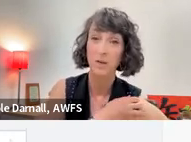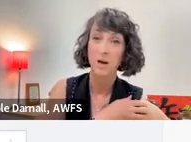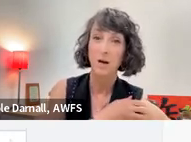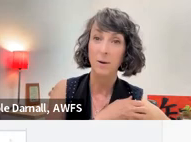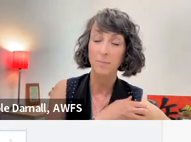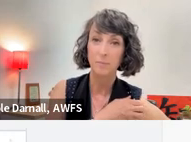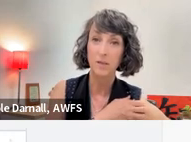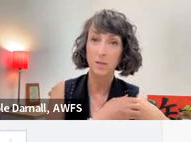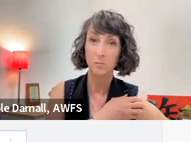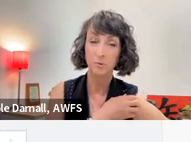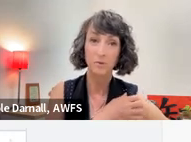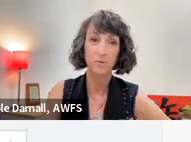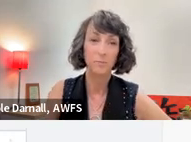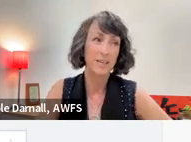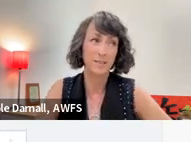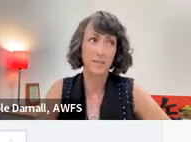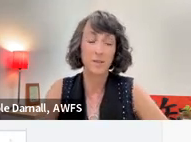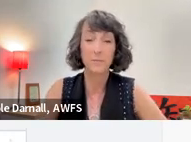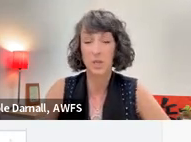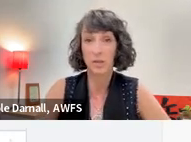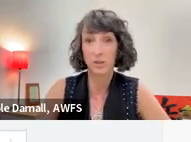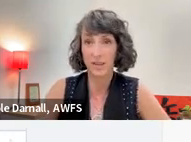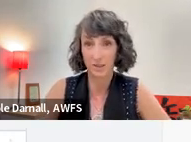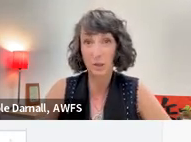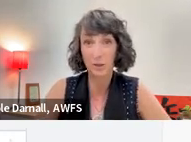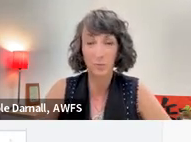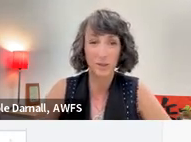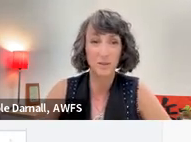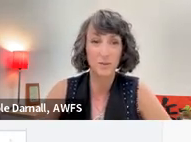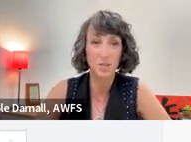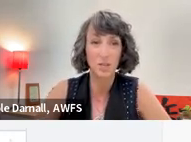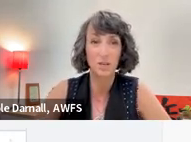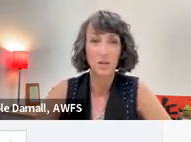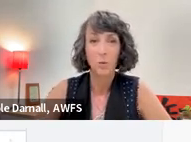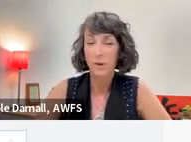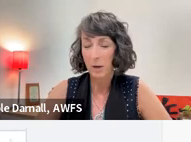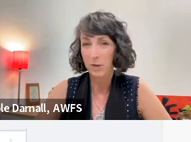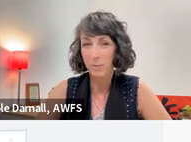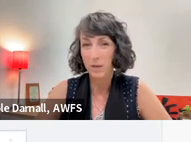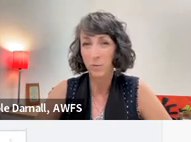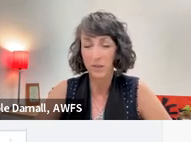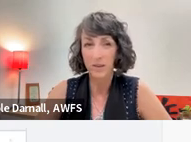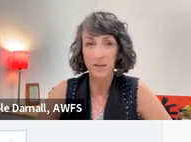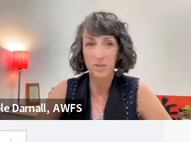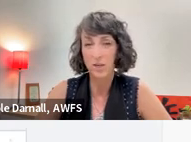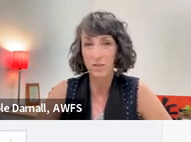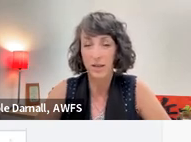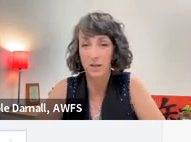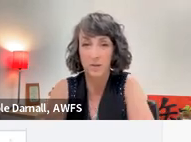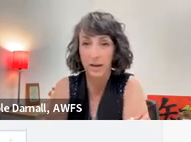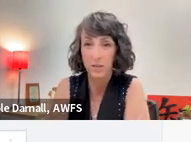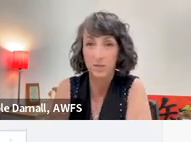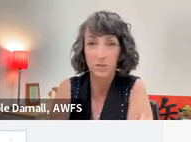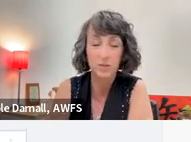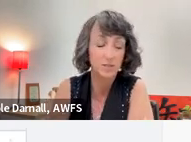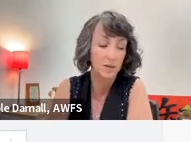because it is machine learning, the AI learning within other agencies.